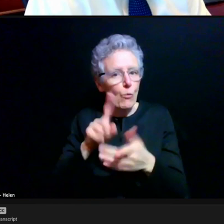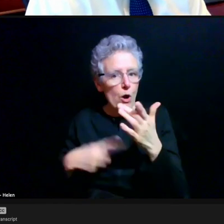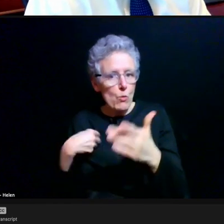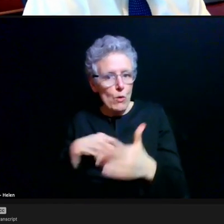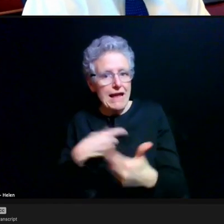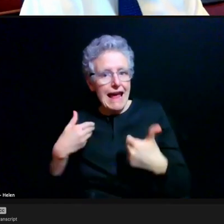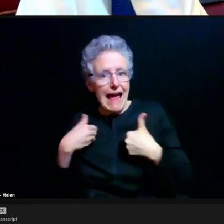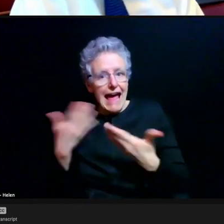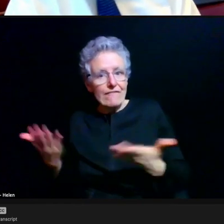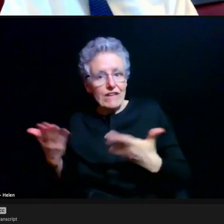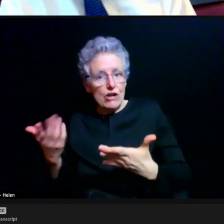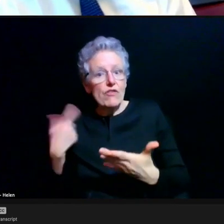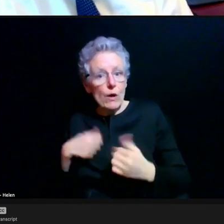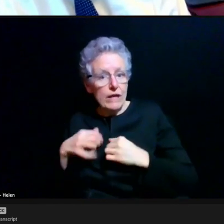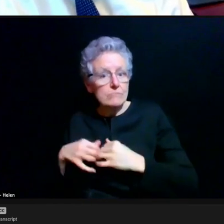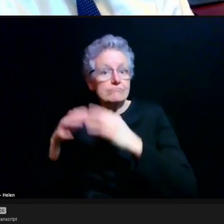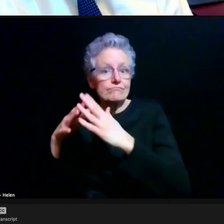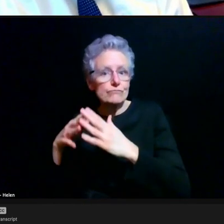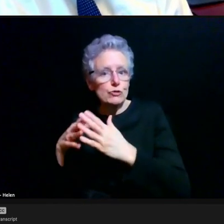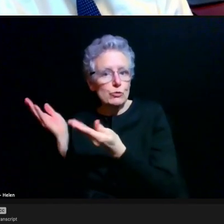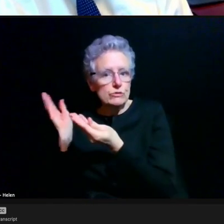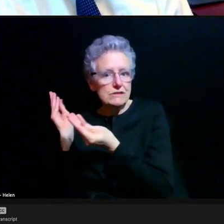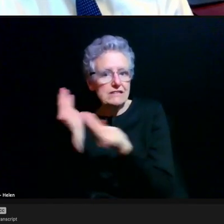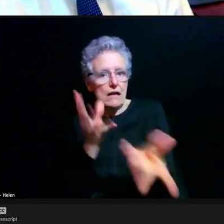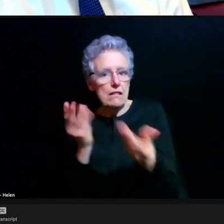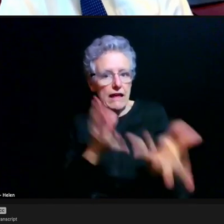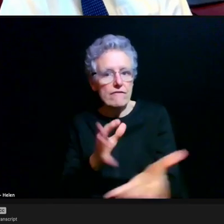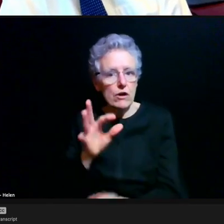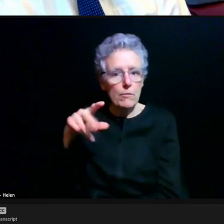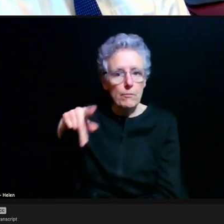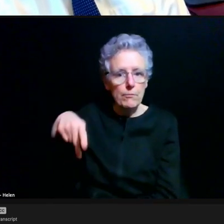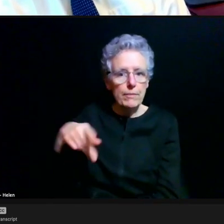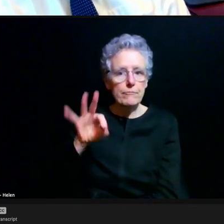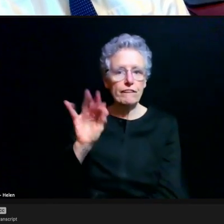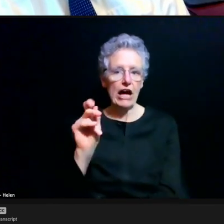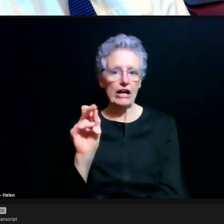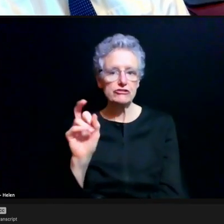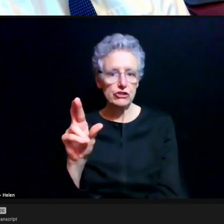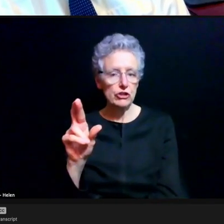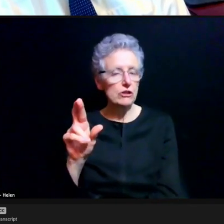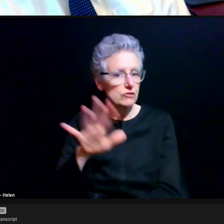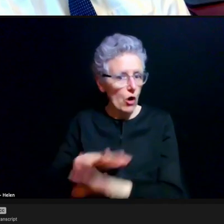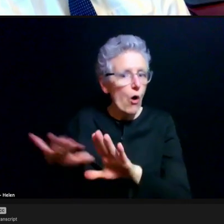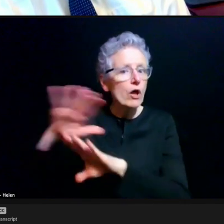to deliver Pfizer that exists across the state. So we're not the only option for that by any means